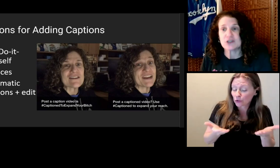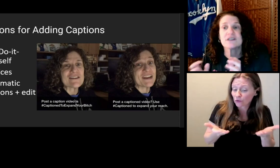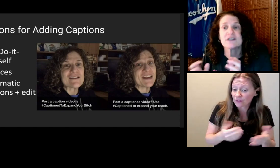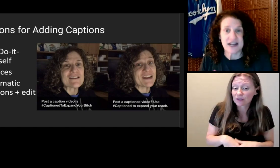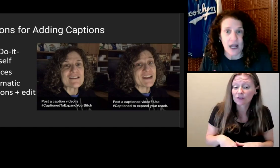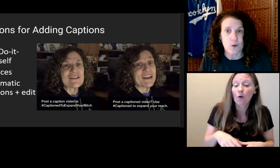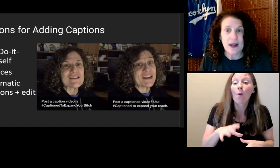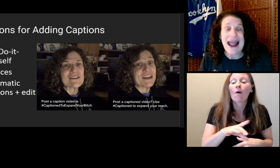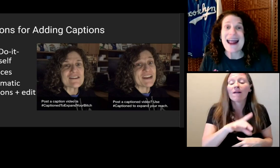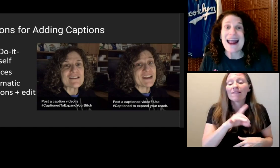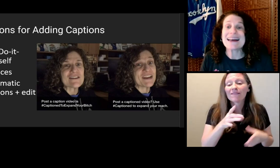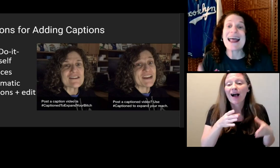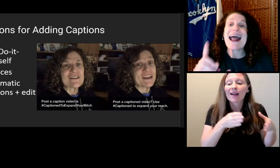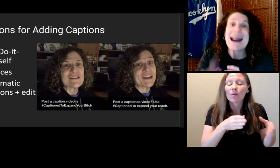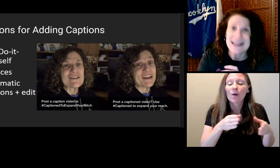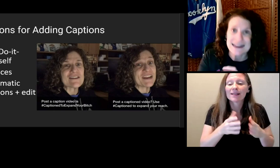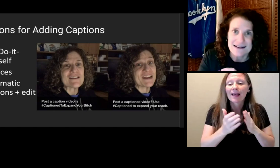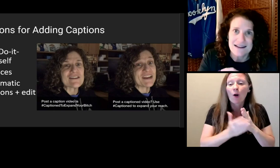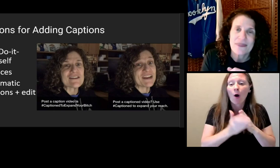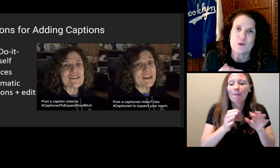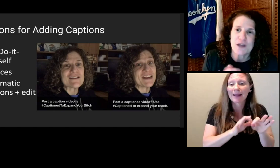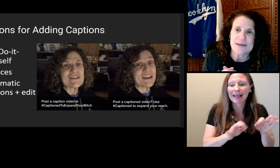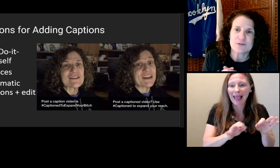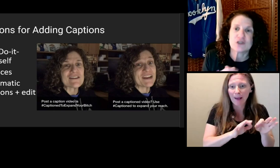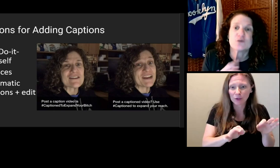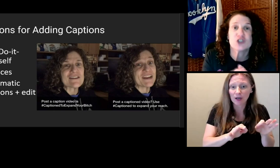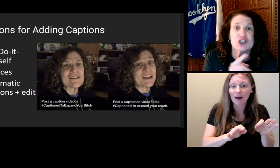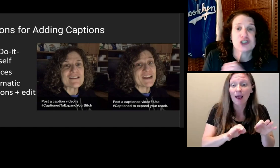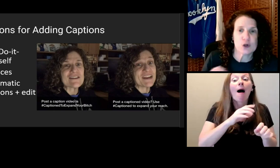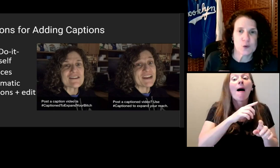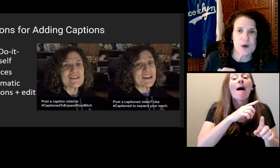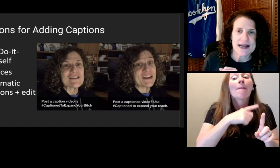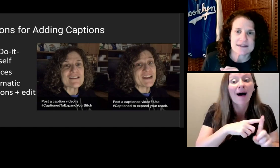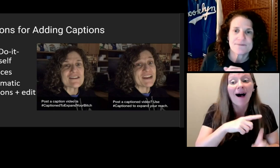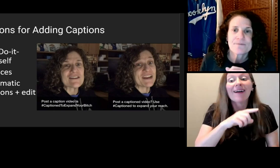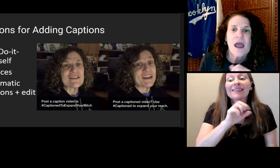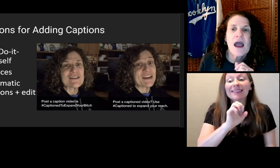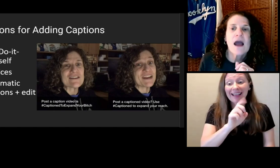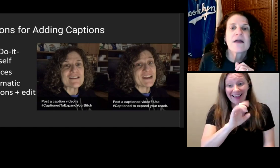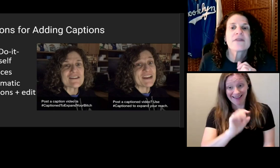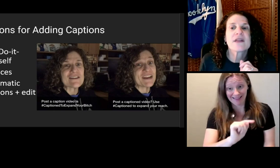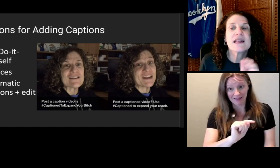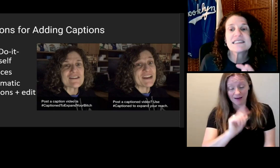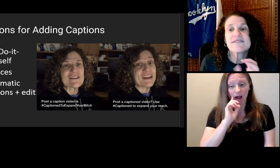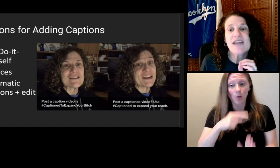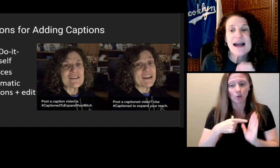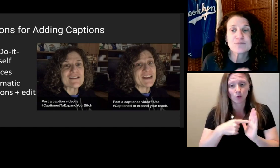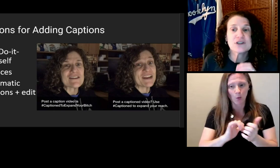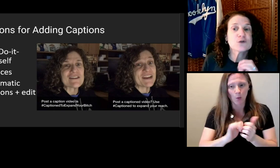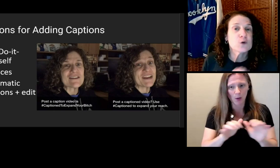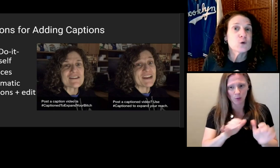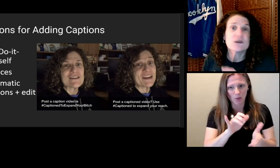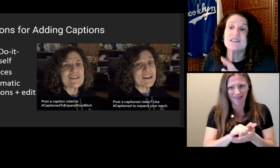caption the video and edit the captions, which I'll show you next. The list of captioning tools is long.